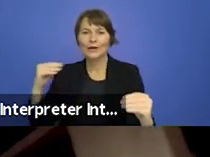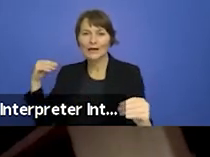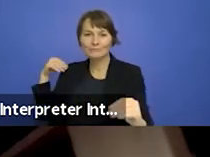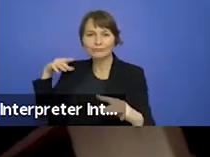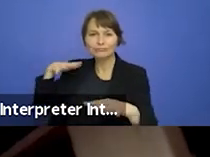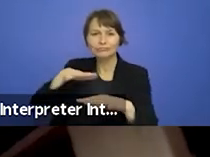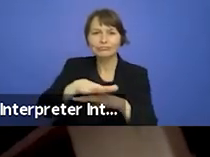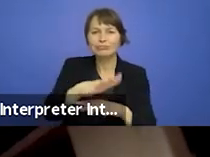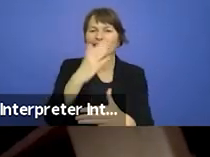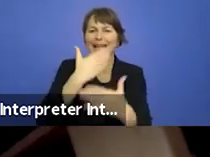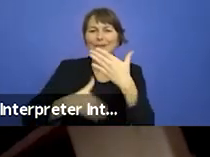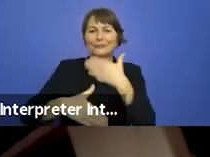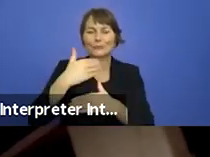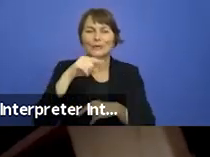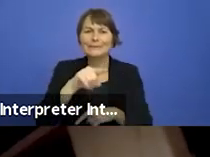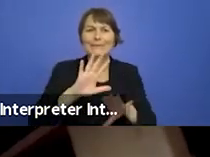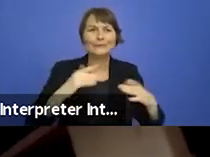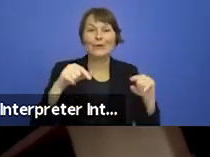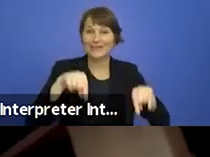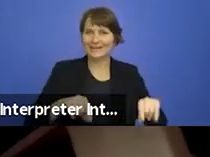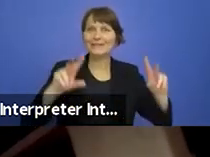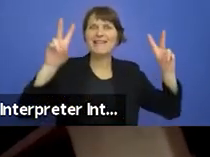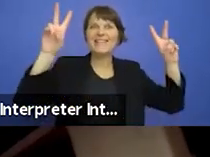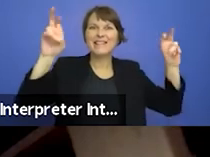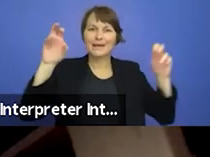to perfectly encapsulate the themes of the season and I immediately fell in love with